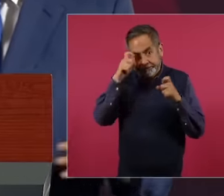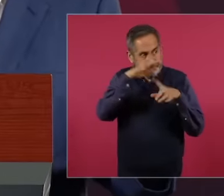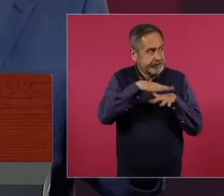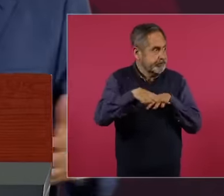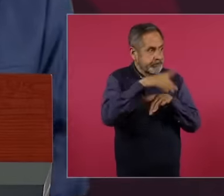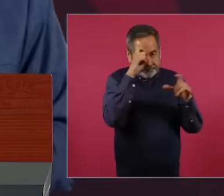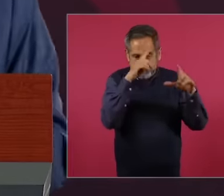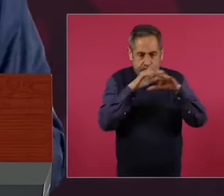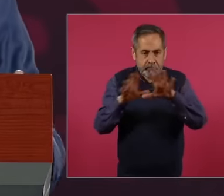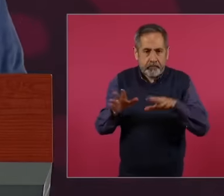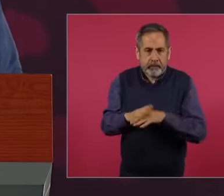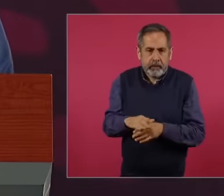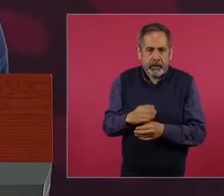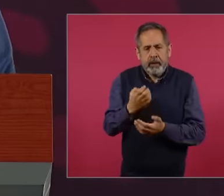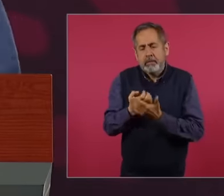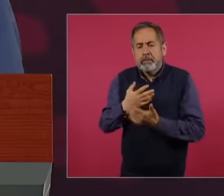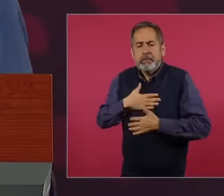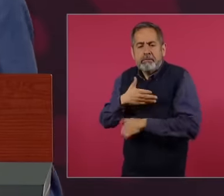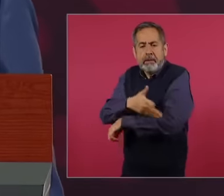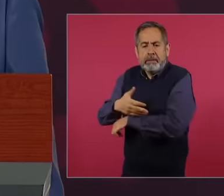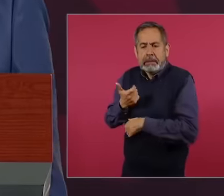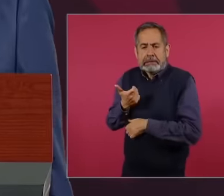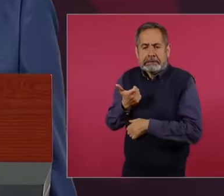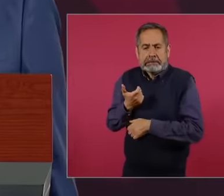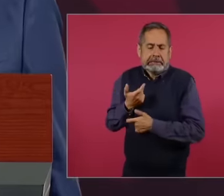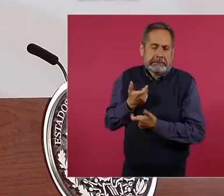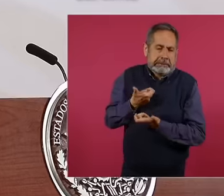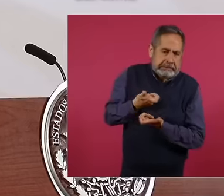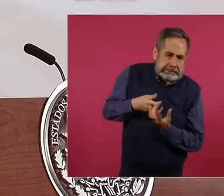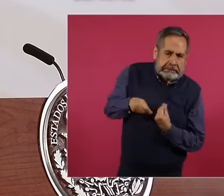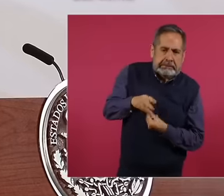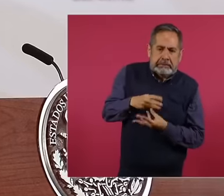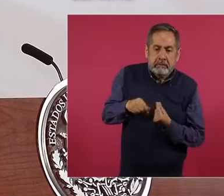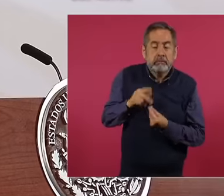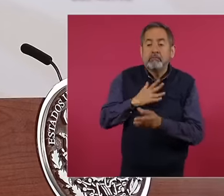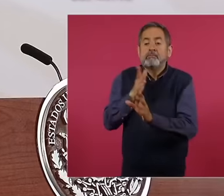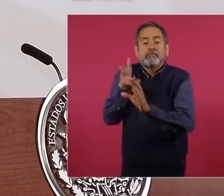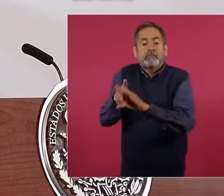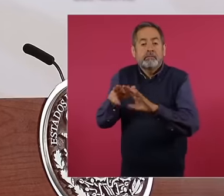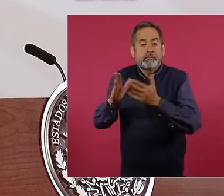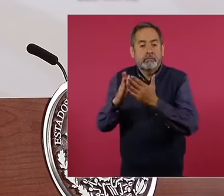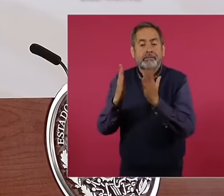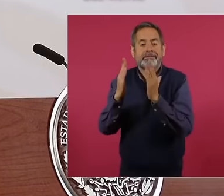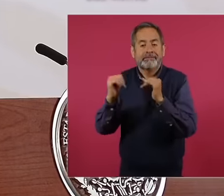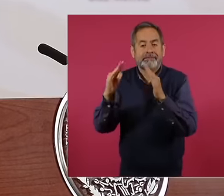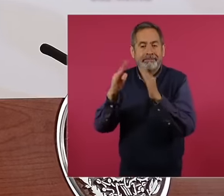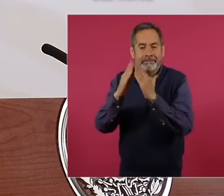my family's economic situation. and I lived in the Tabasco student's house and then